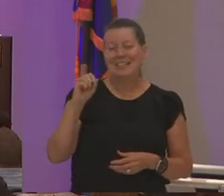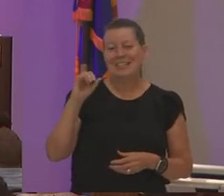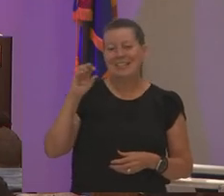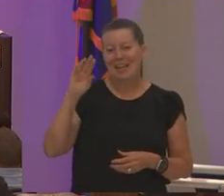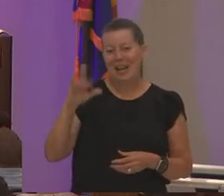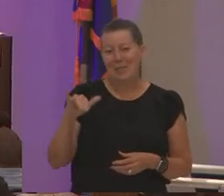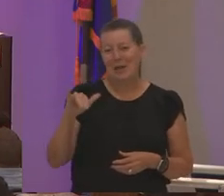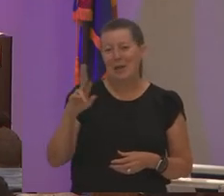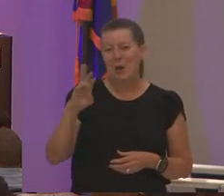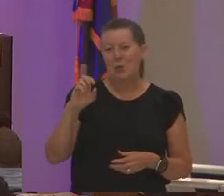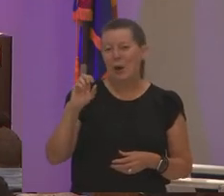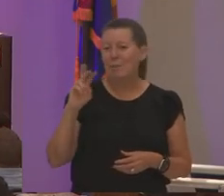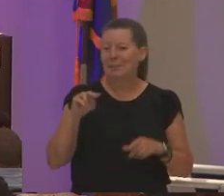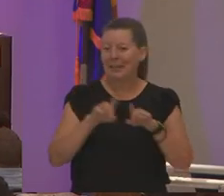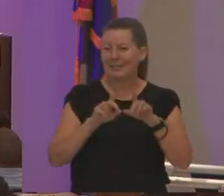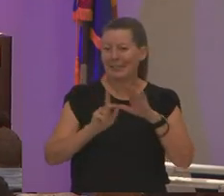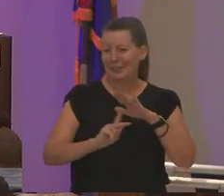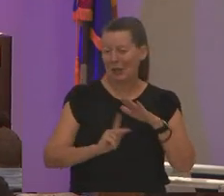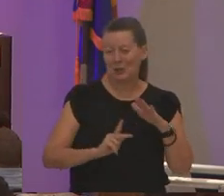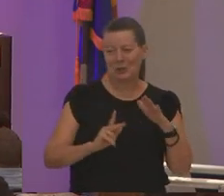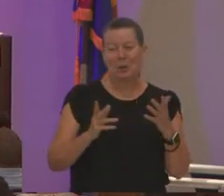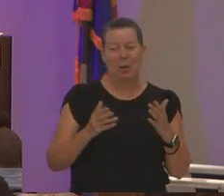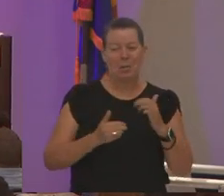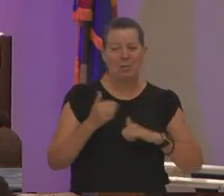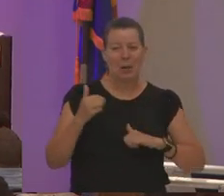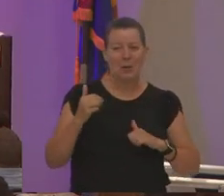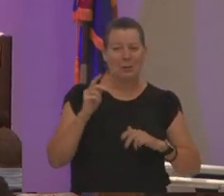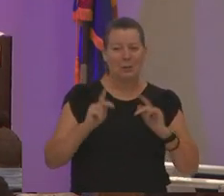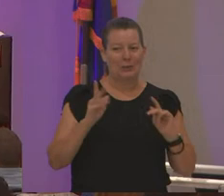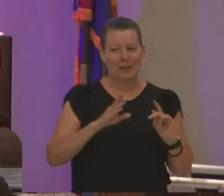most people have never seen this picture i think this is important